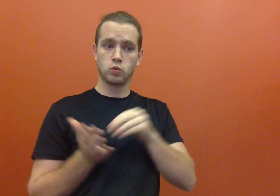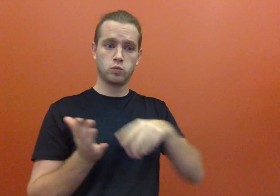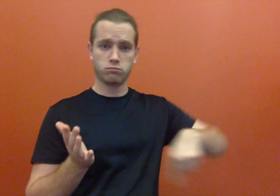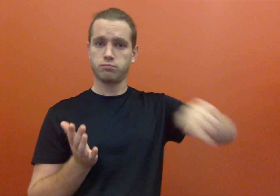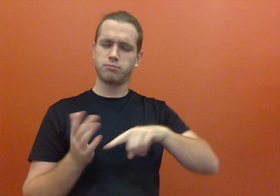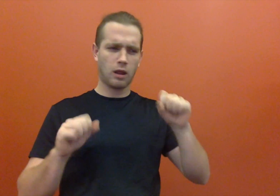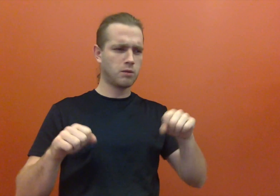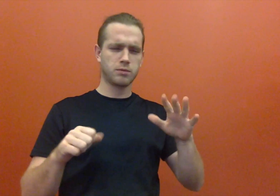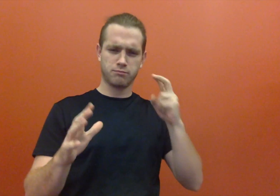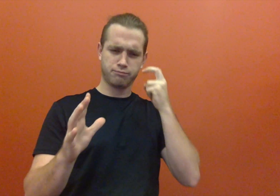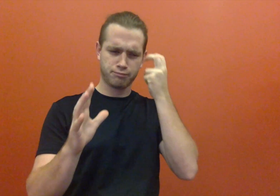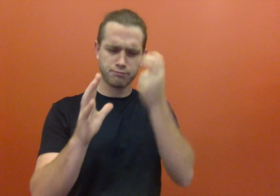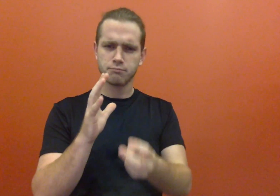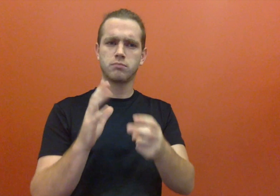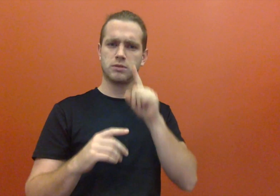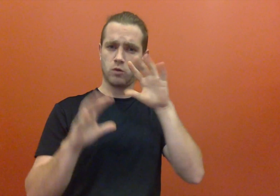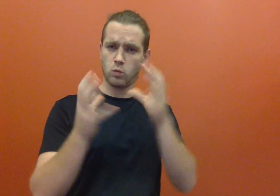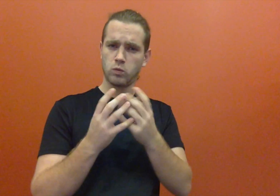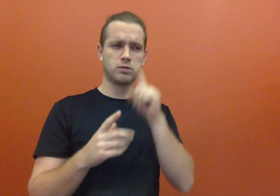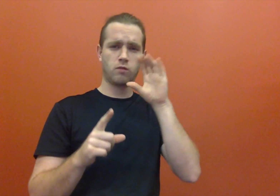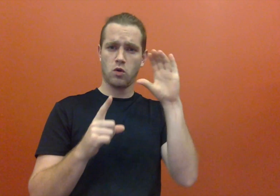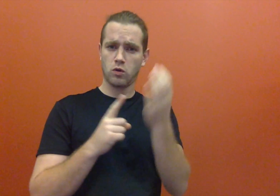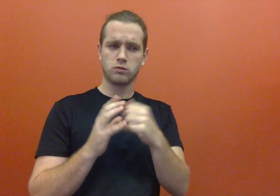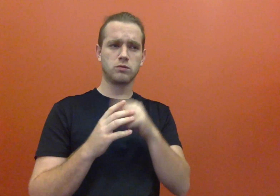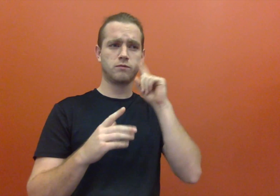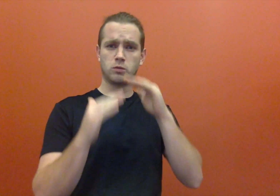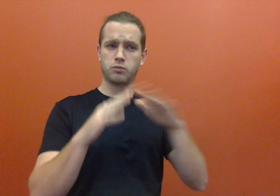have the abilities to immerse Deaf world, culture, and community.